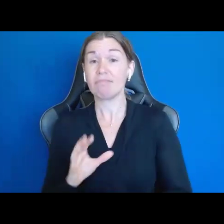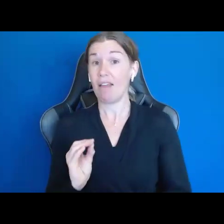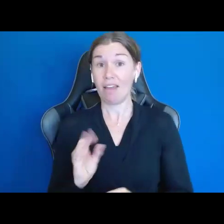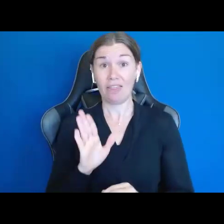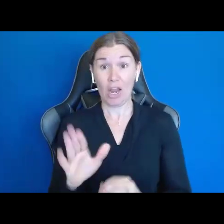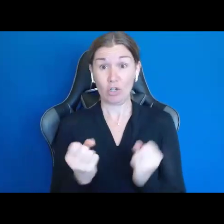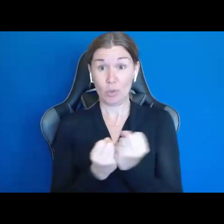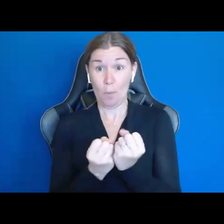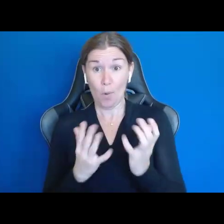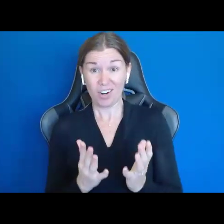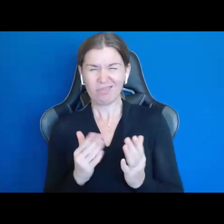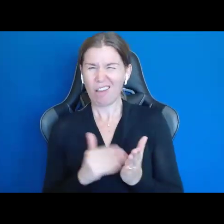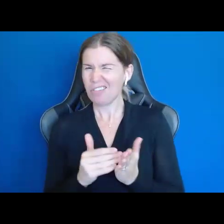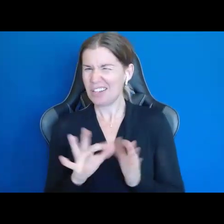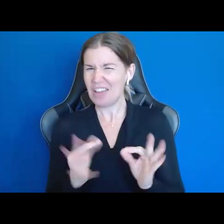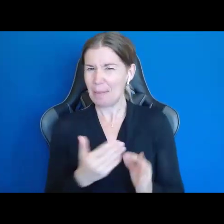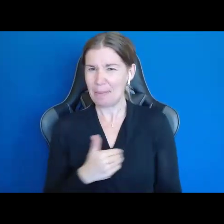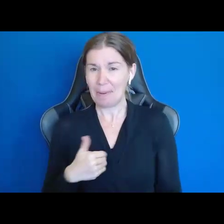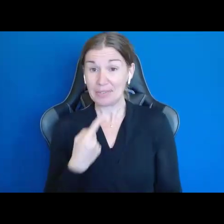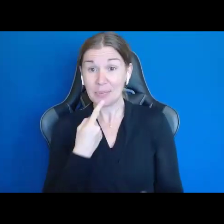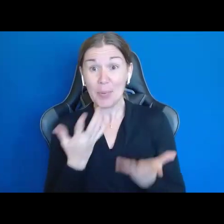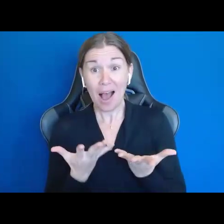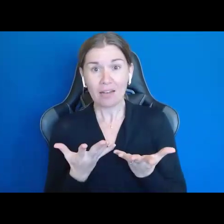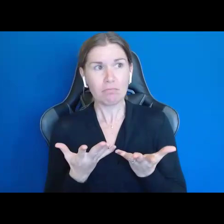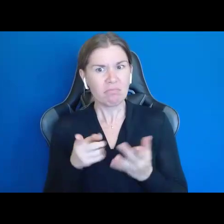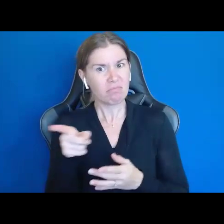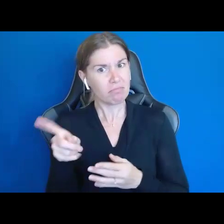often their family members, would say that they were making better decisions.